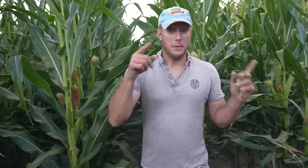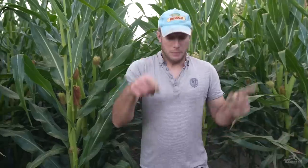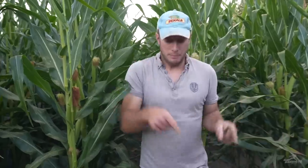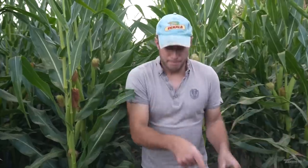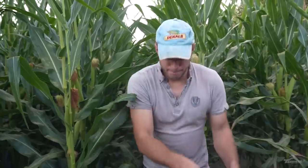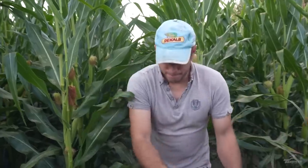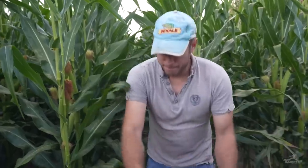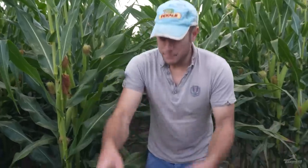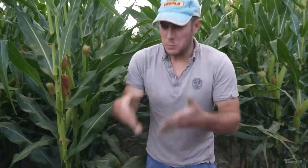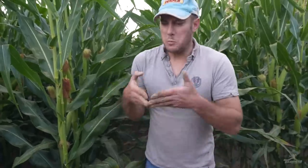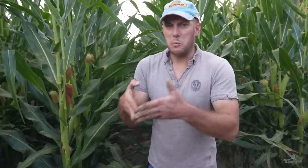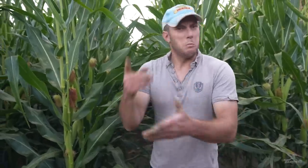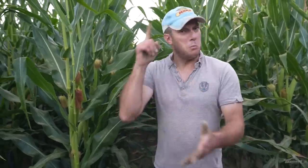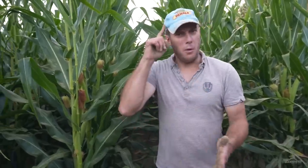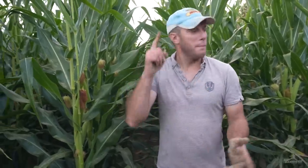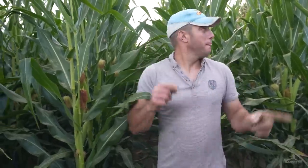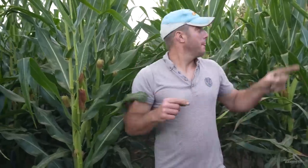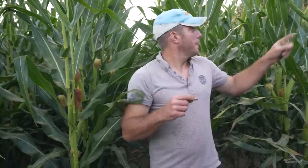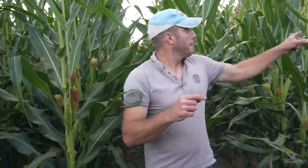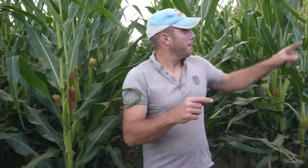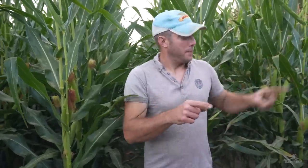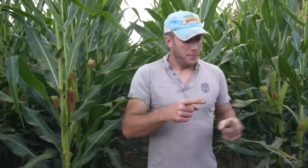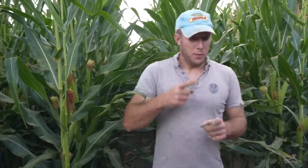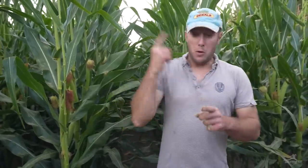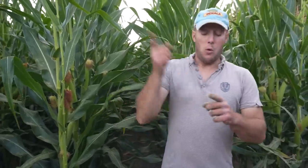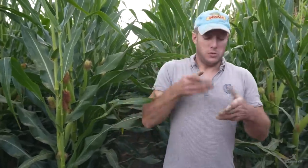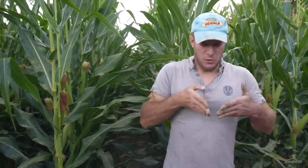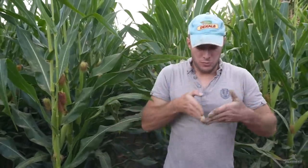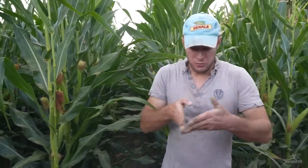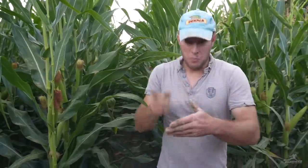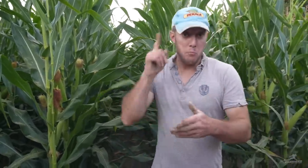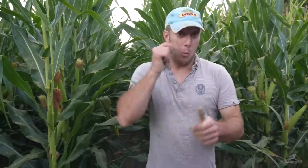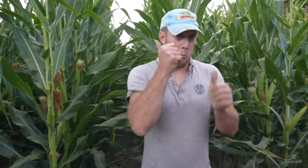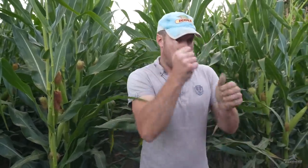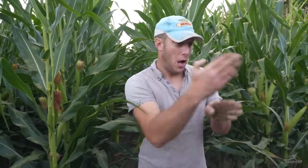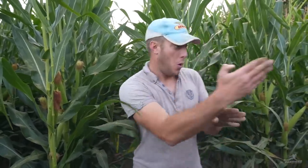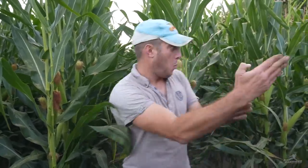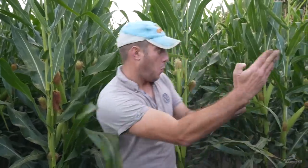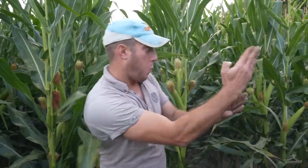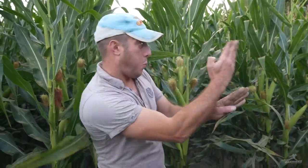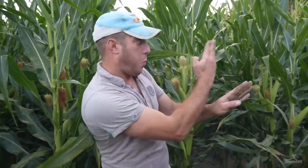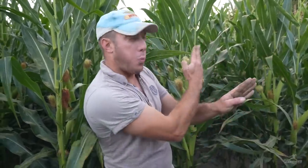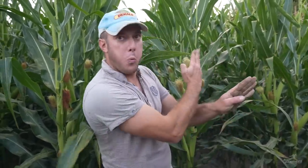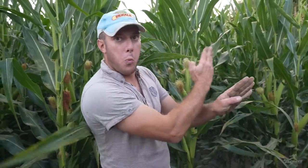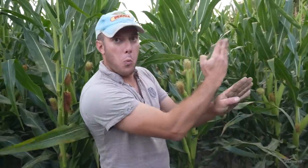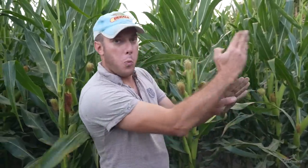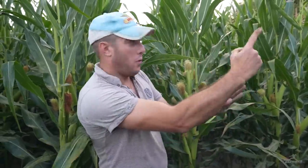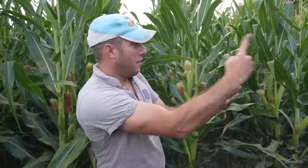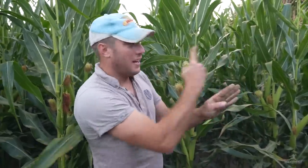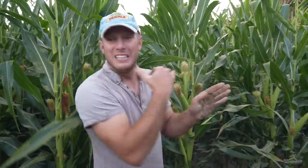This process is so the water can be in a straight line.